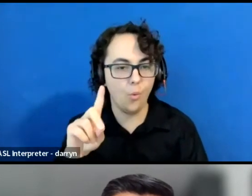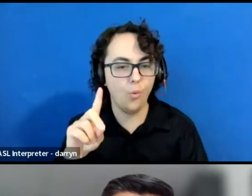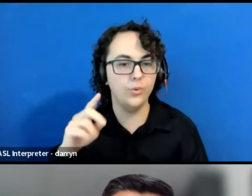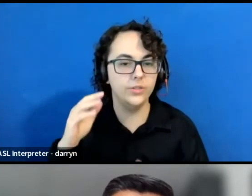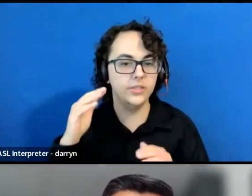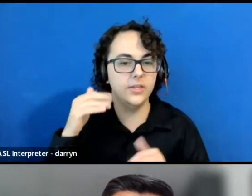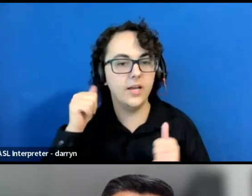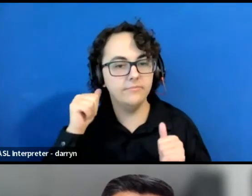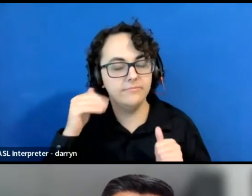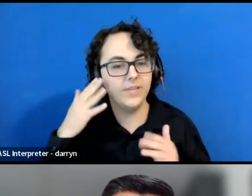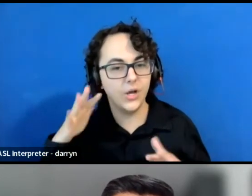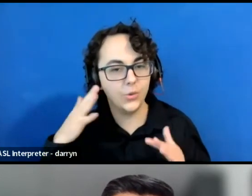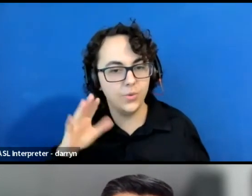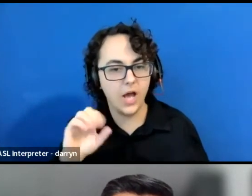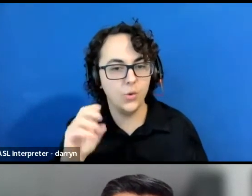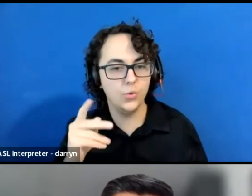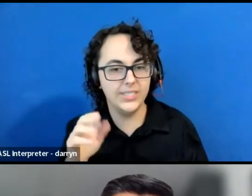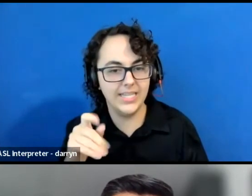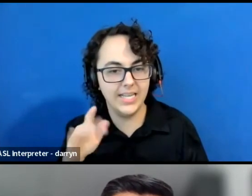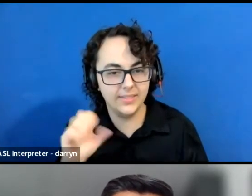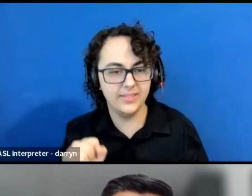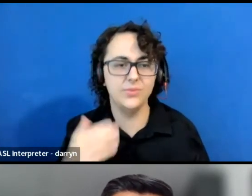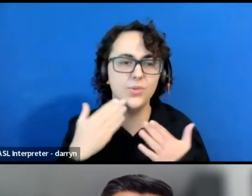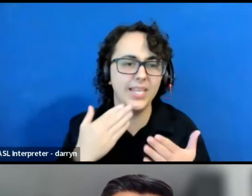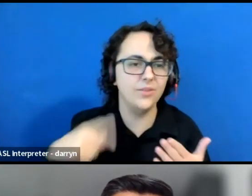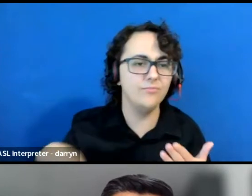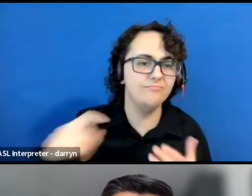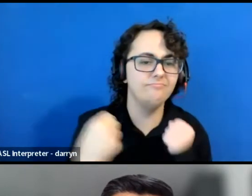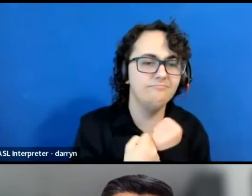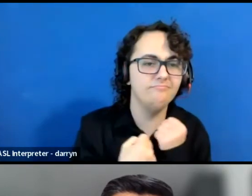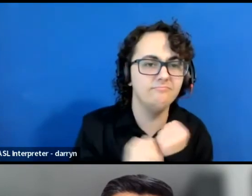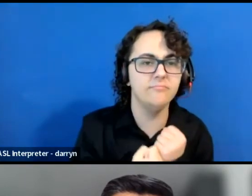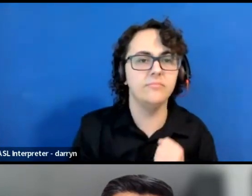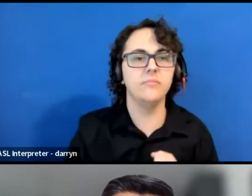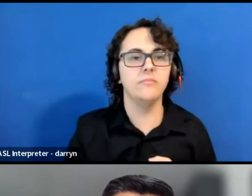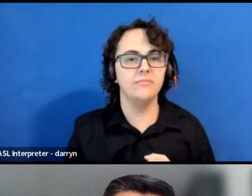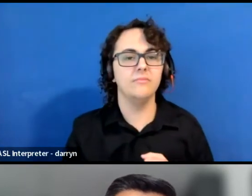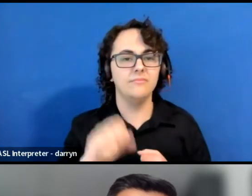and our sponsors and HowlRound for being partners and supporting our work.